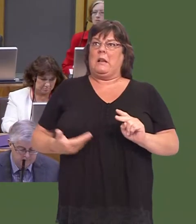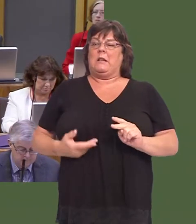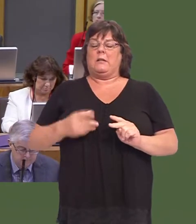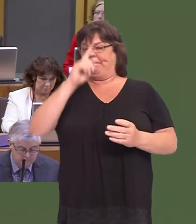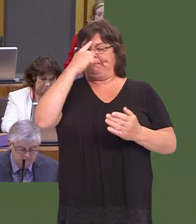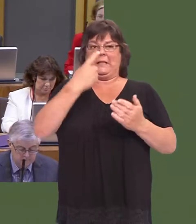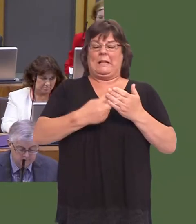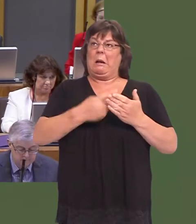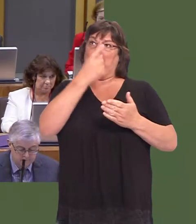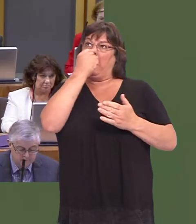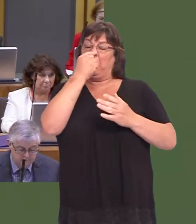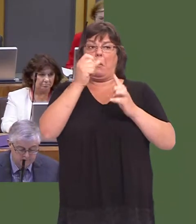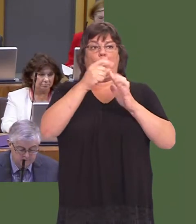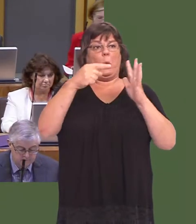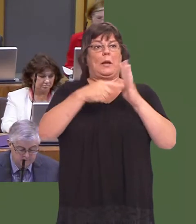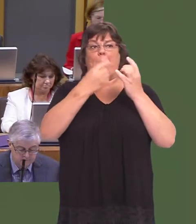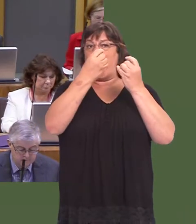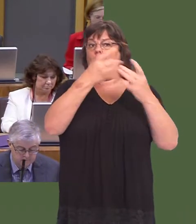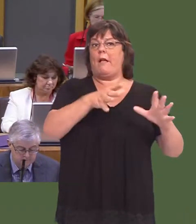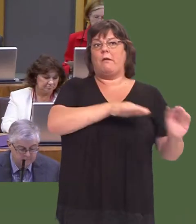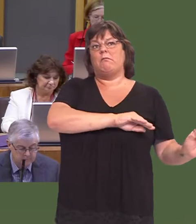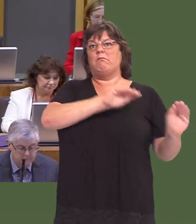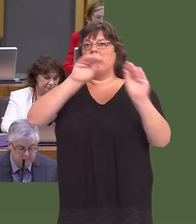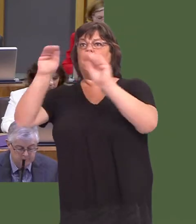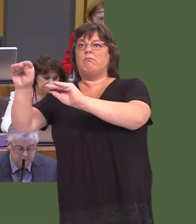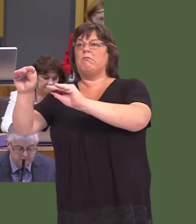Will the Welsh Government reject any bid from the MOJ for that land, and instead invest